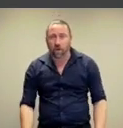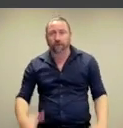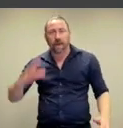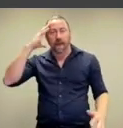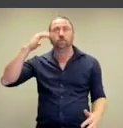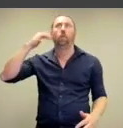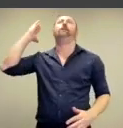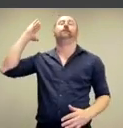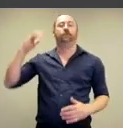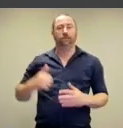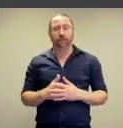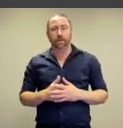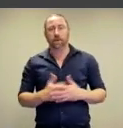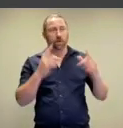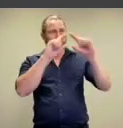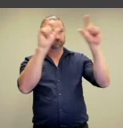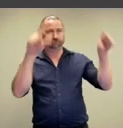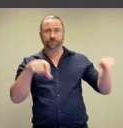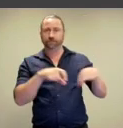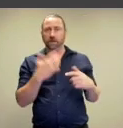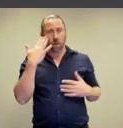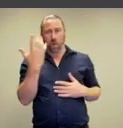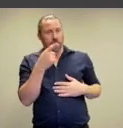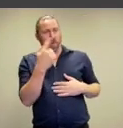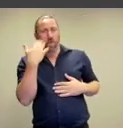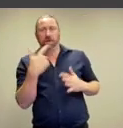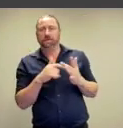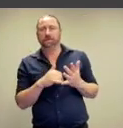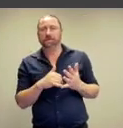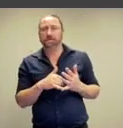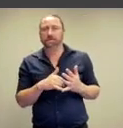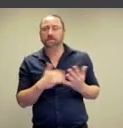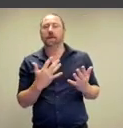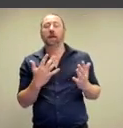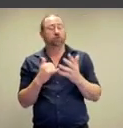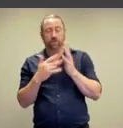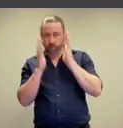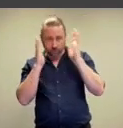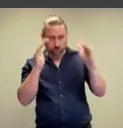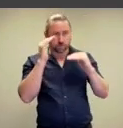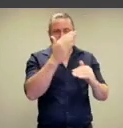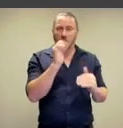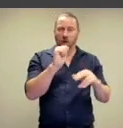her legs and her head, removing